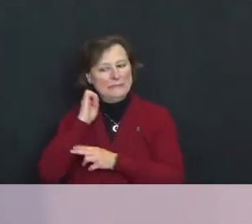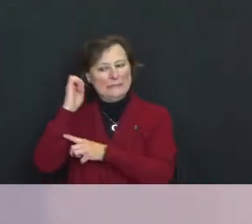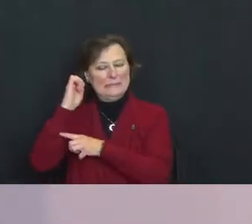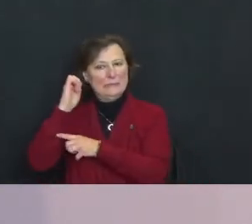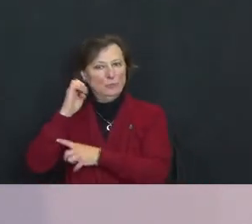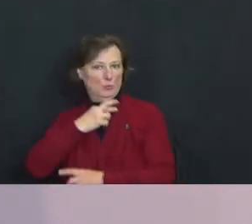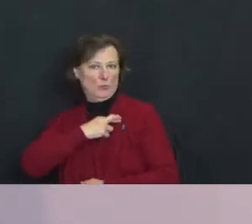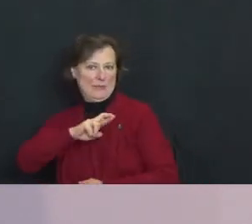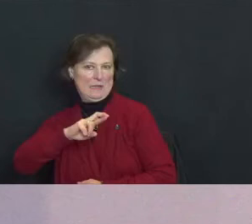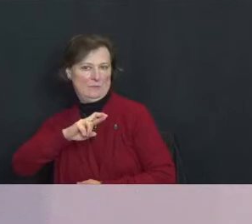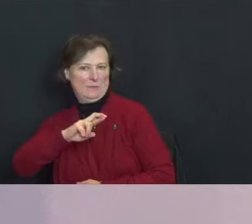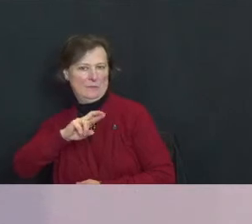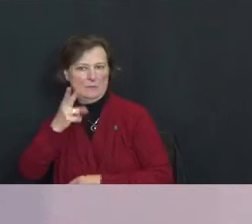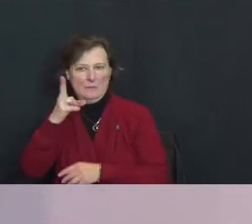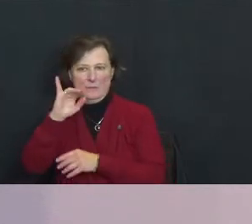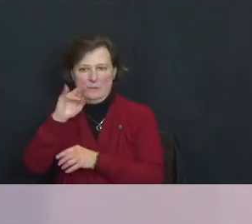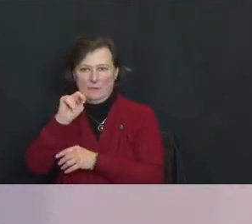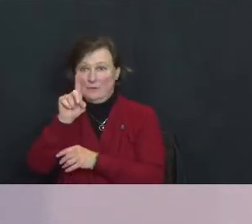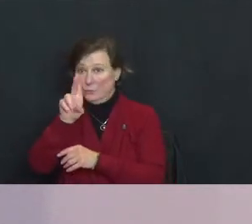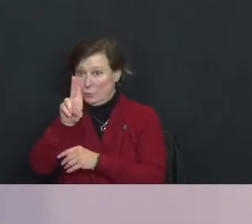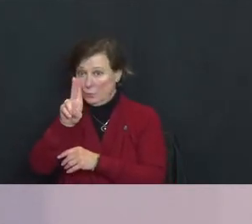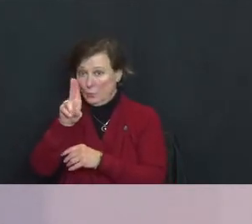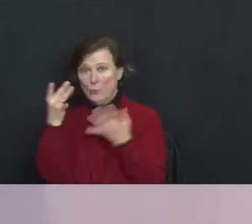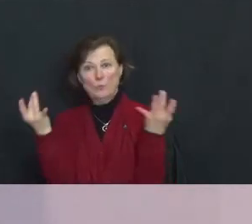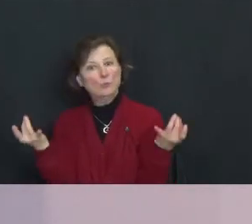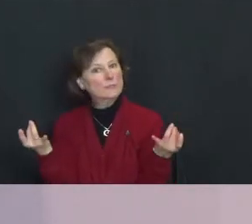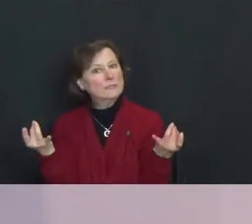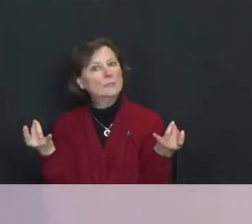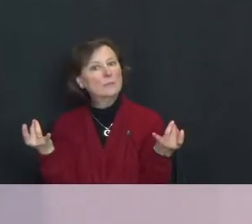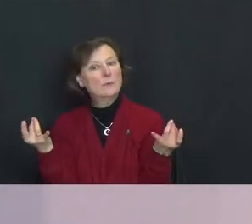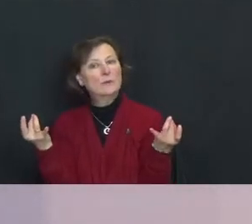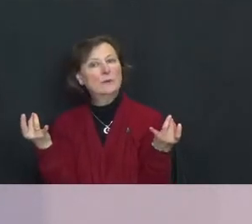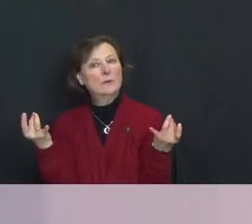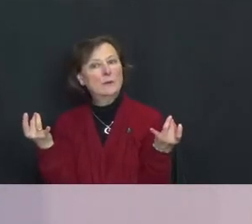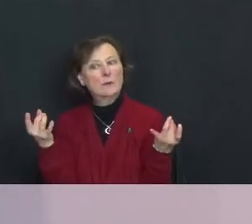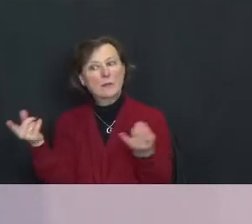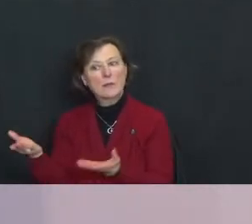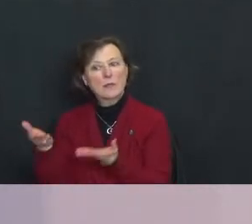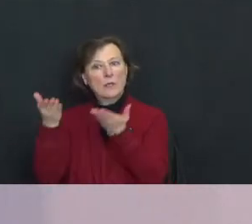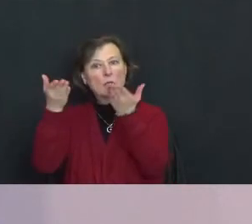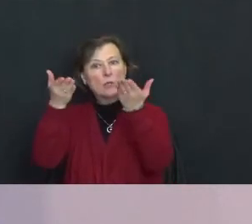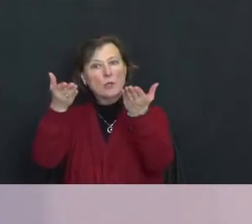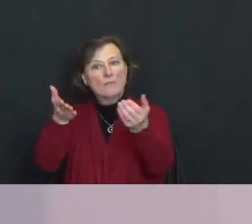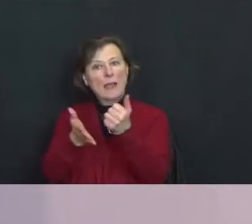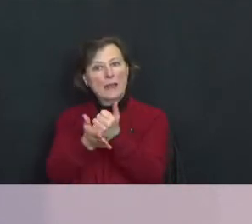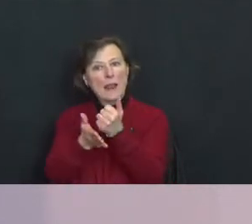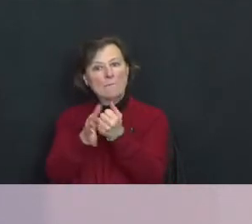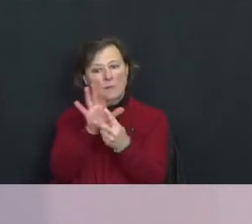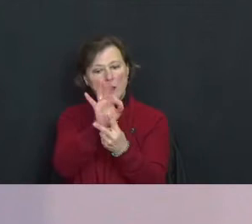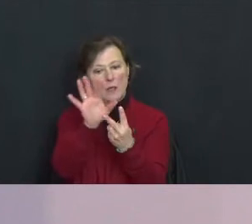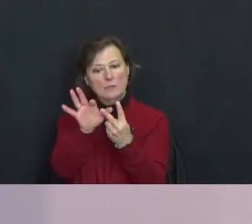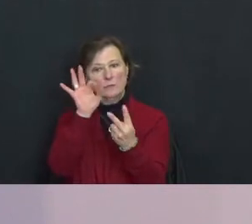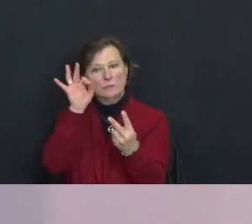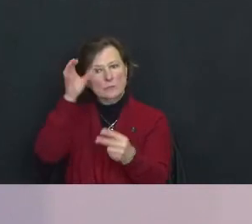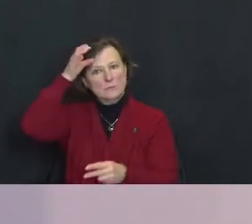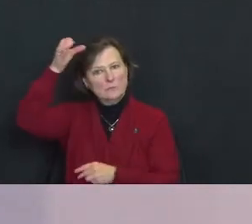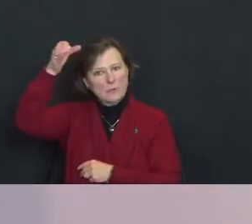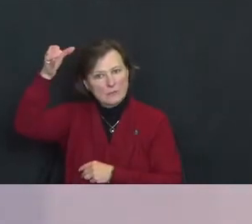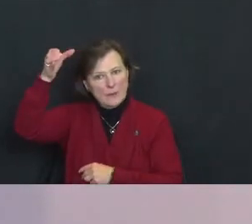Eastern religions - Hindu, Buddhism - they provide a helpful alternative concept to evil